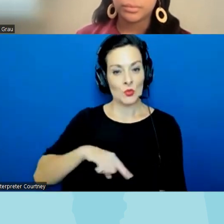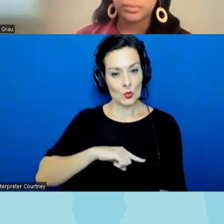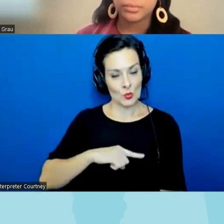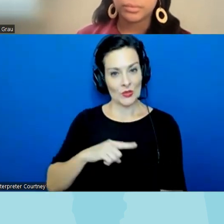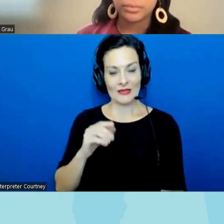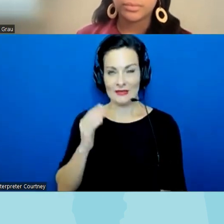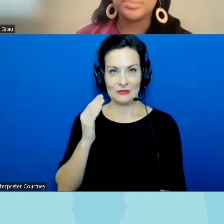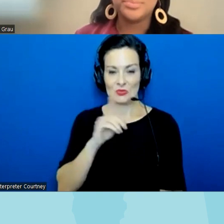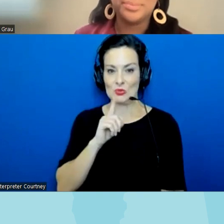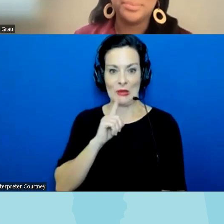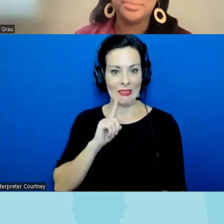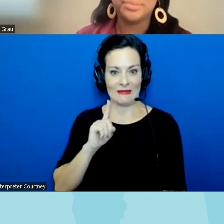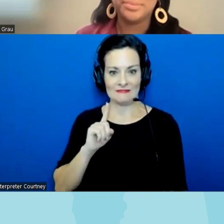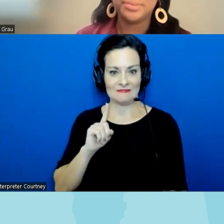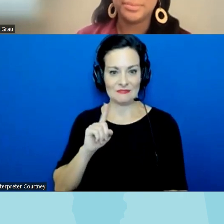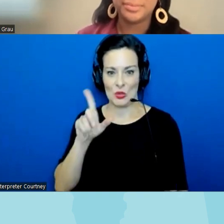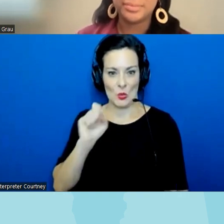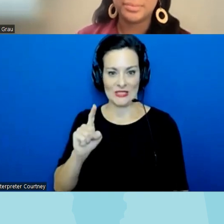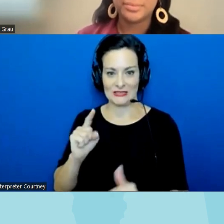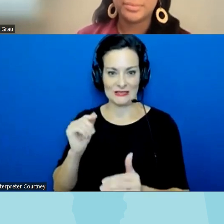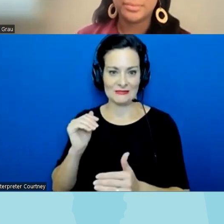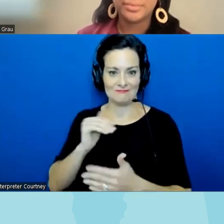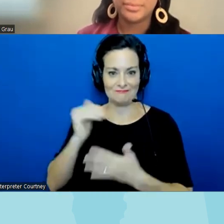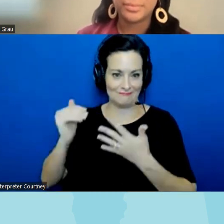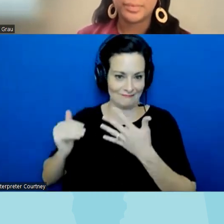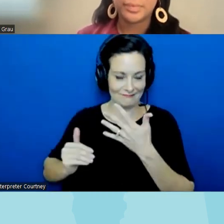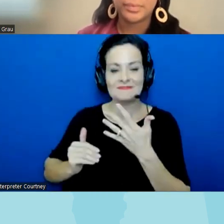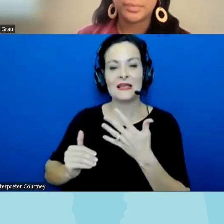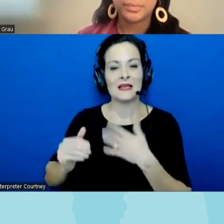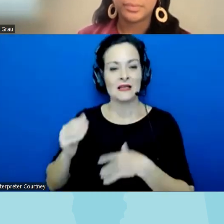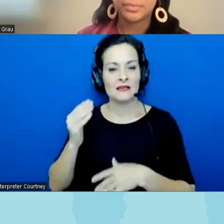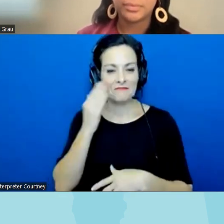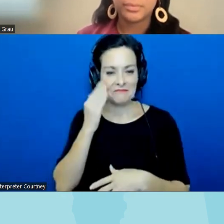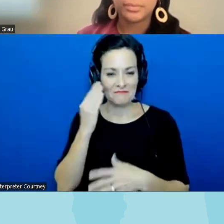ahead a little bit to the uh which I really love the what can you do right the um the lessons folks